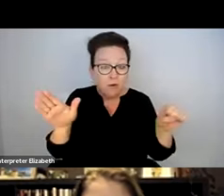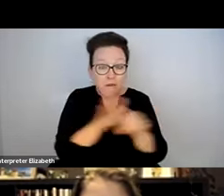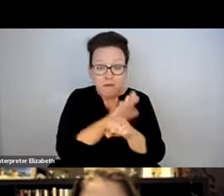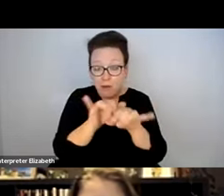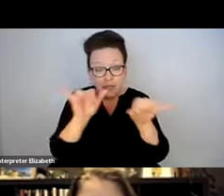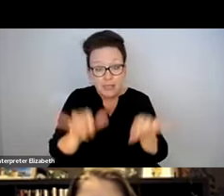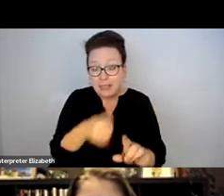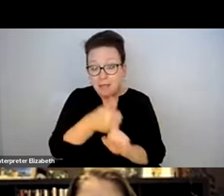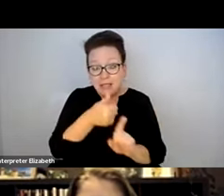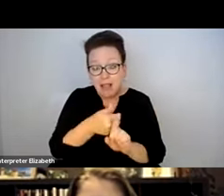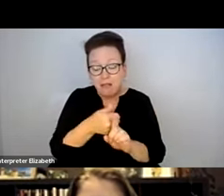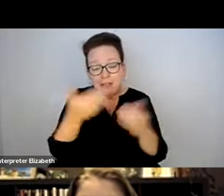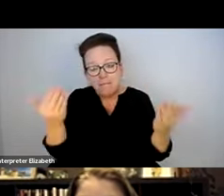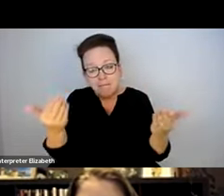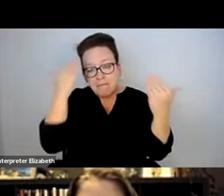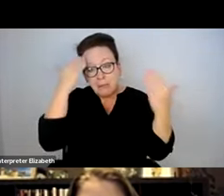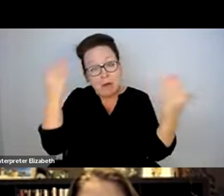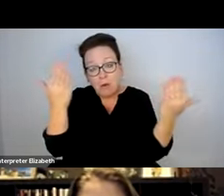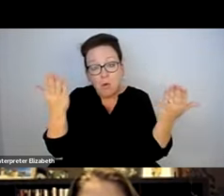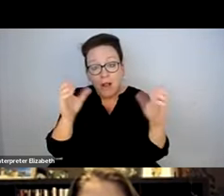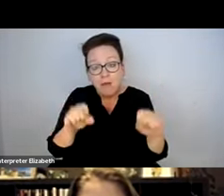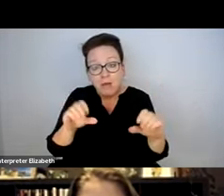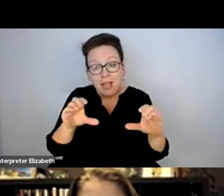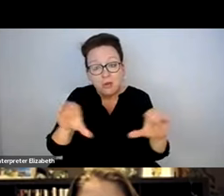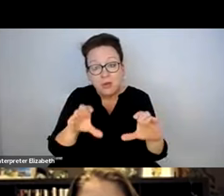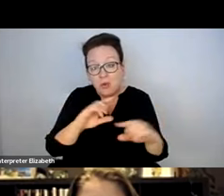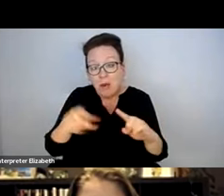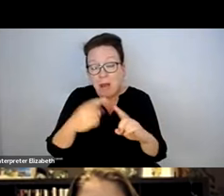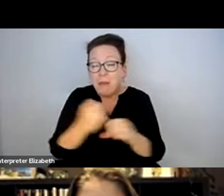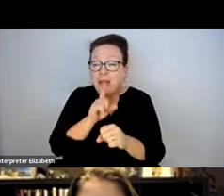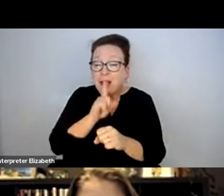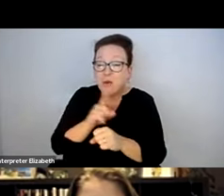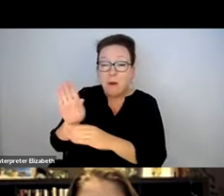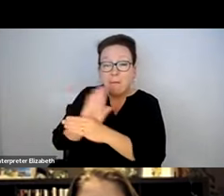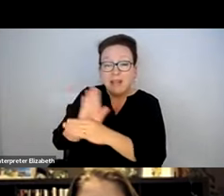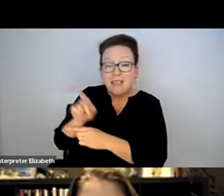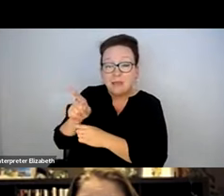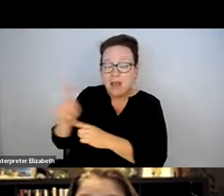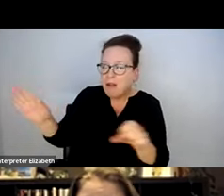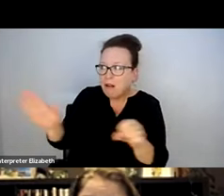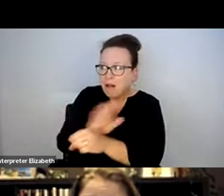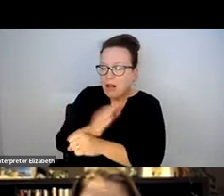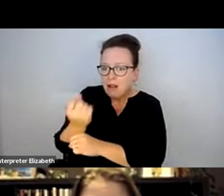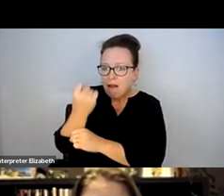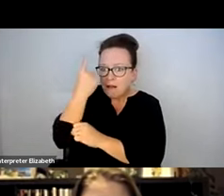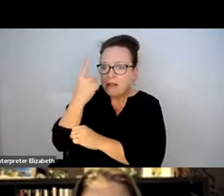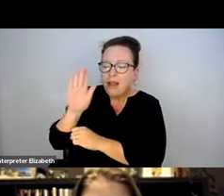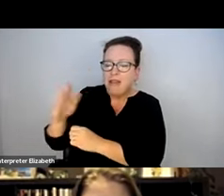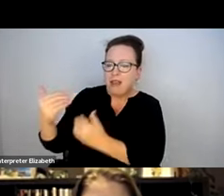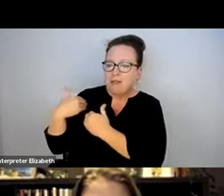THEN RAISES THE COST FOR THE ENTIRE SYSTEM. I DON'T KNOW WHAT CAN BE DONE